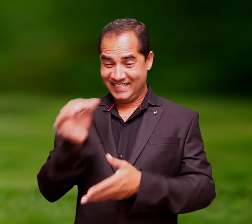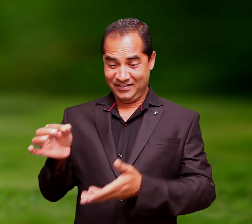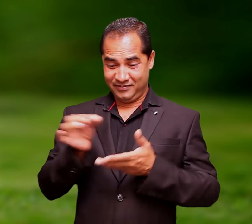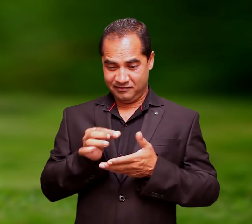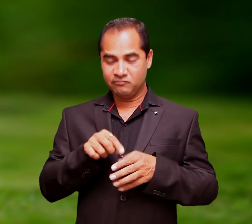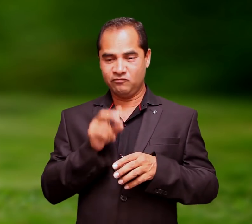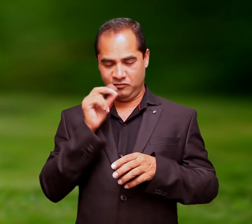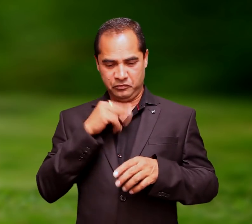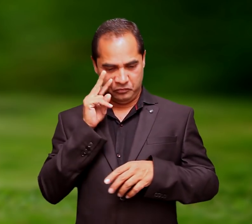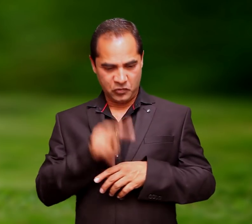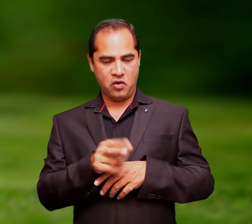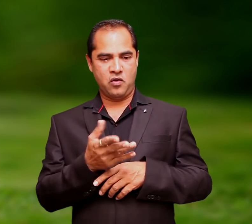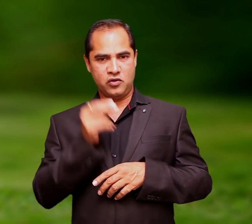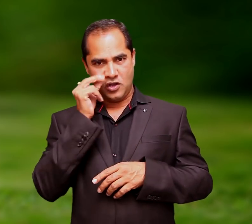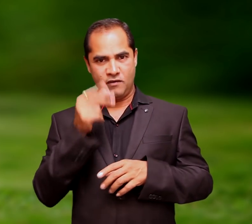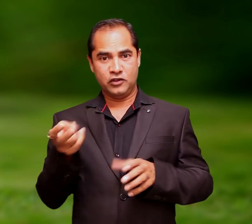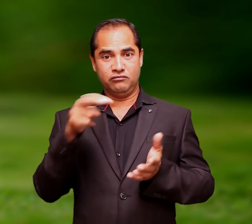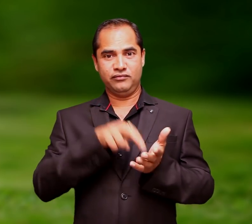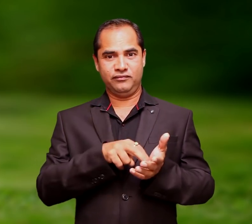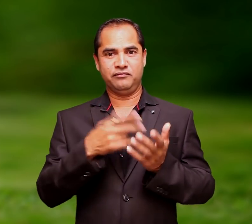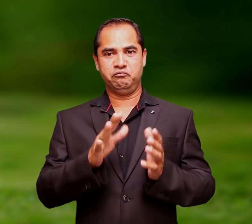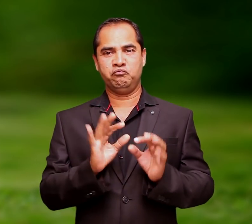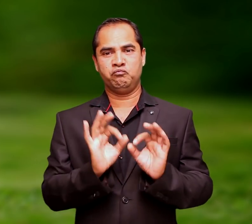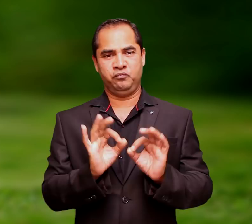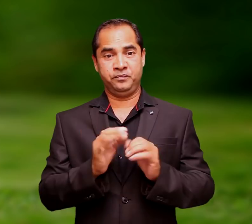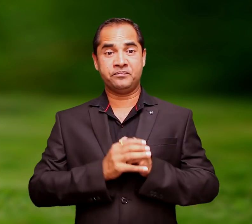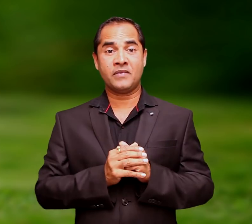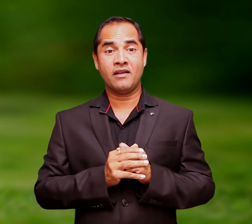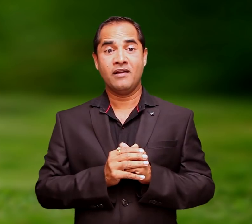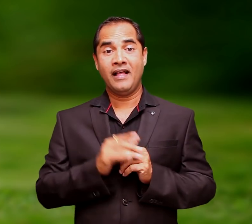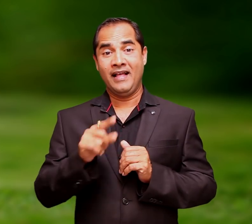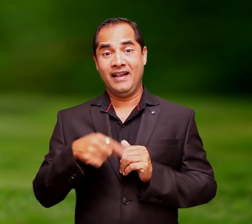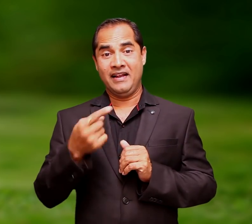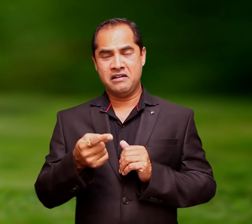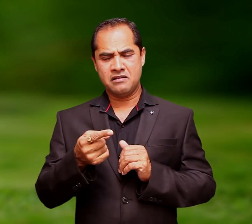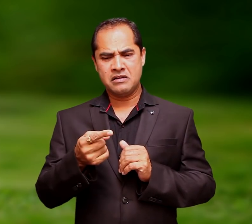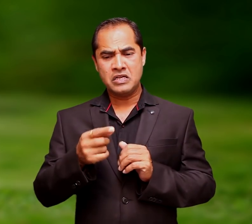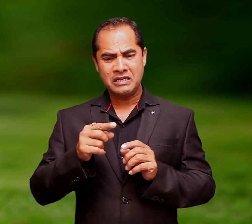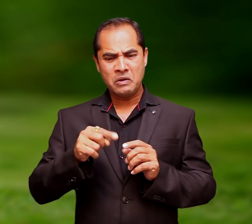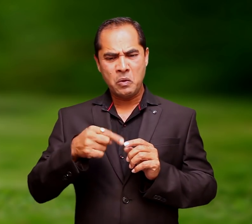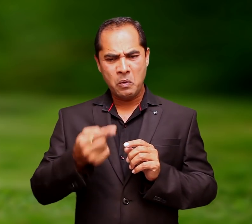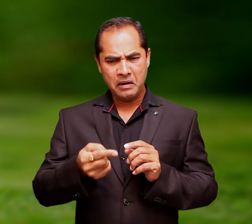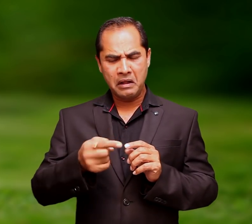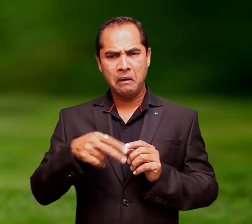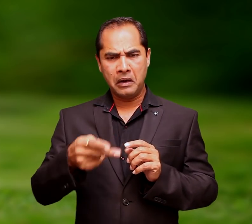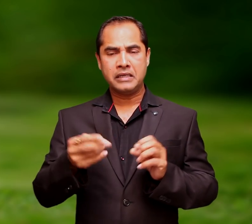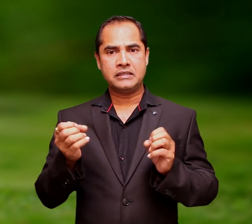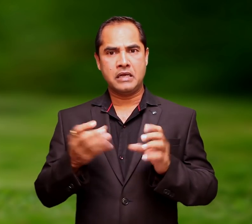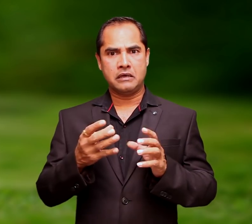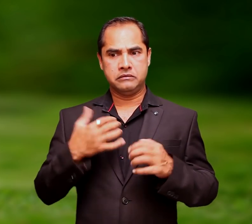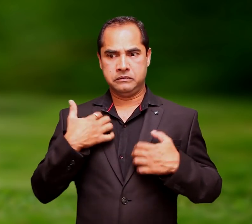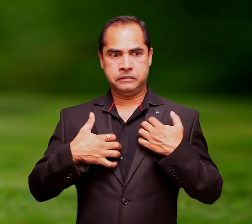knees, until the servant brought tea in the morning. After a few days, he started